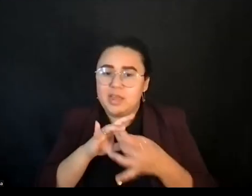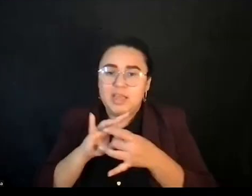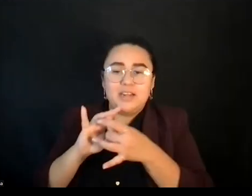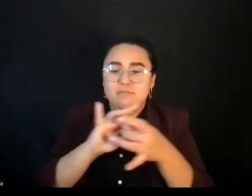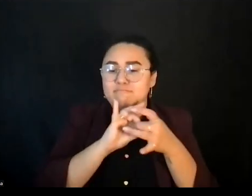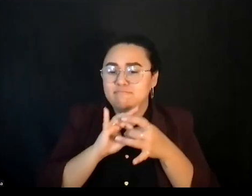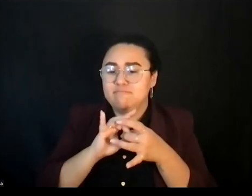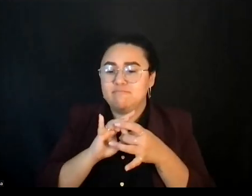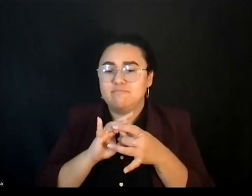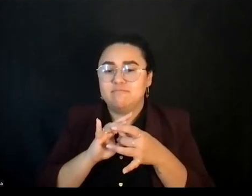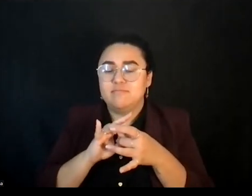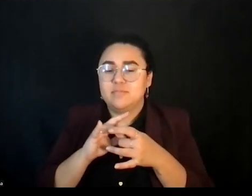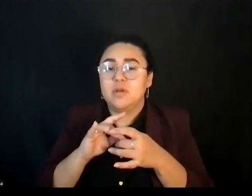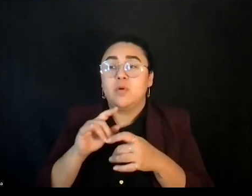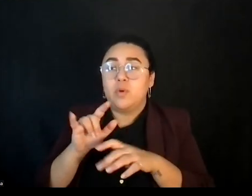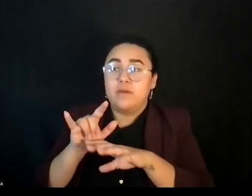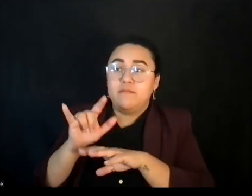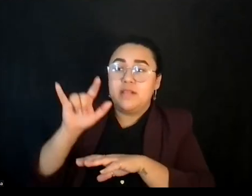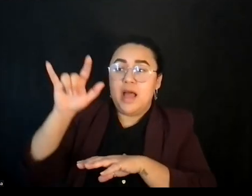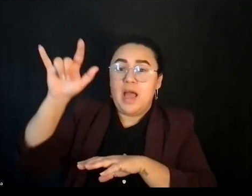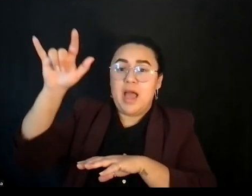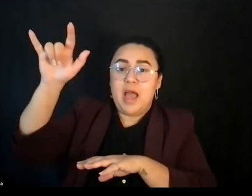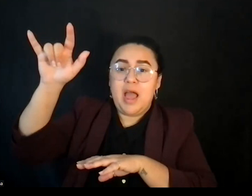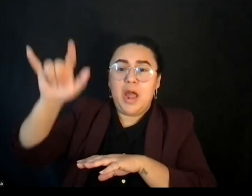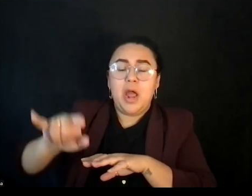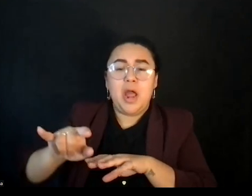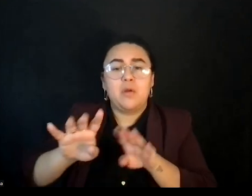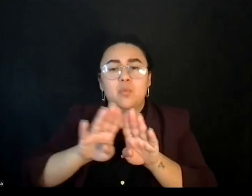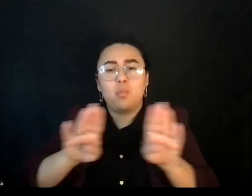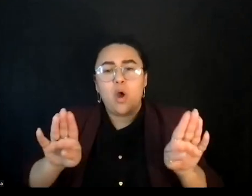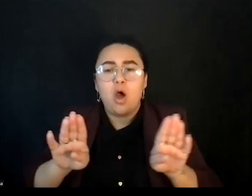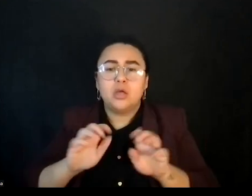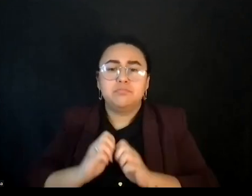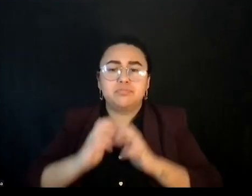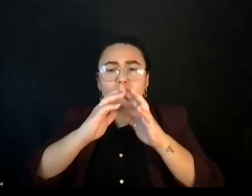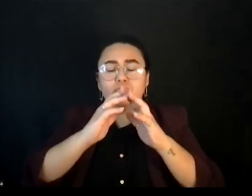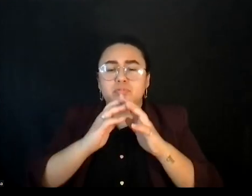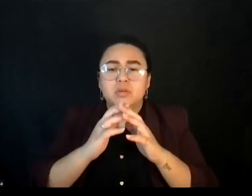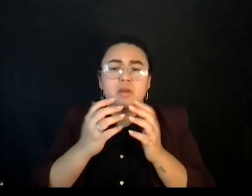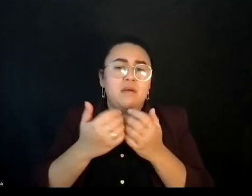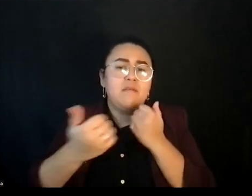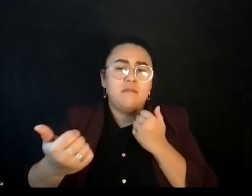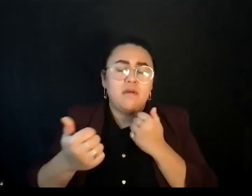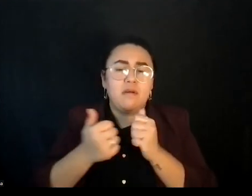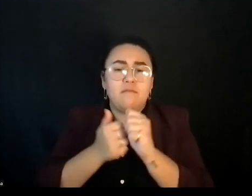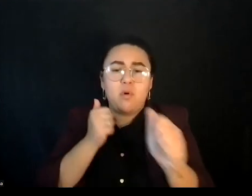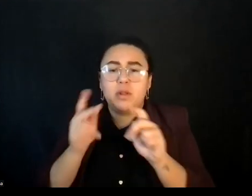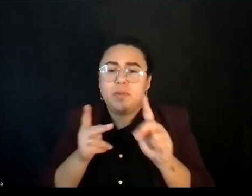We could say, you know, stay away from those people. And the pathogen just come. Like, no, no, no. Like the new pills. Mortgage.